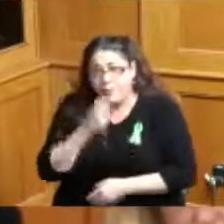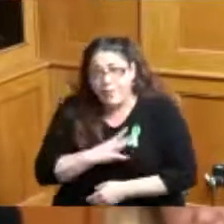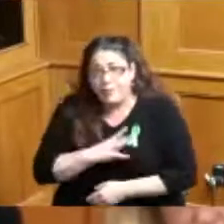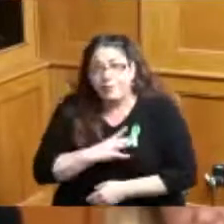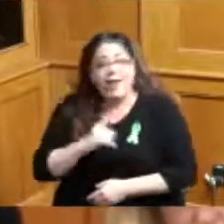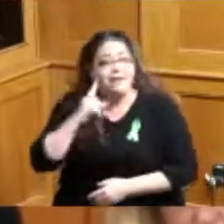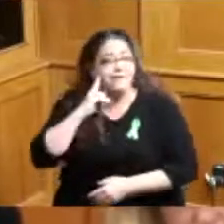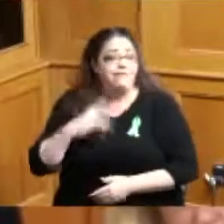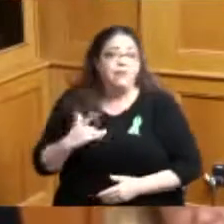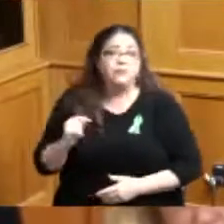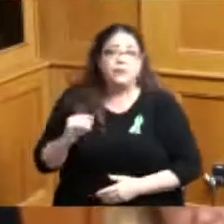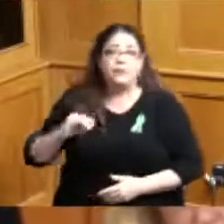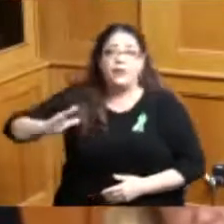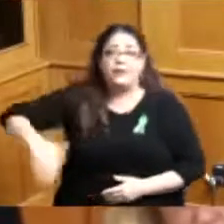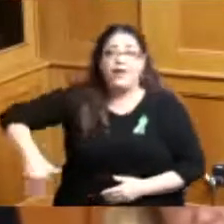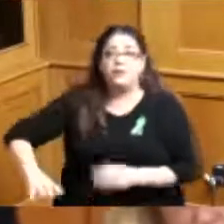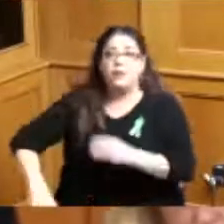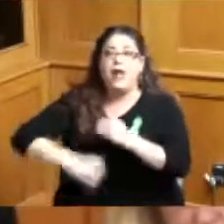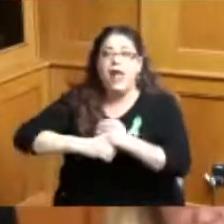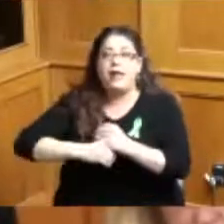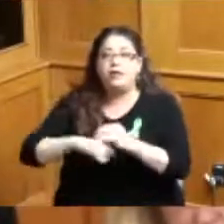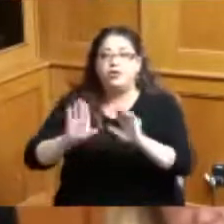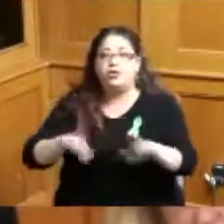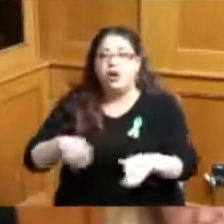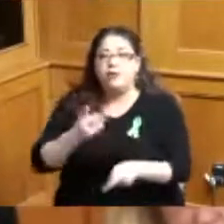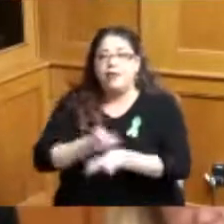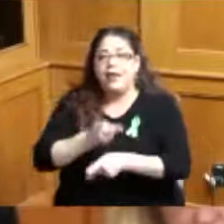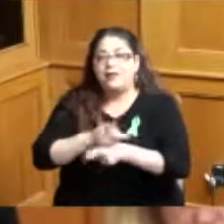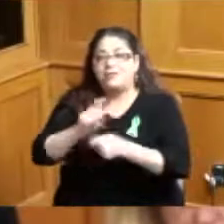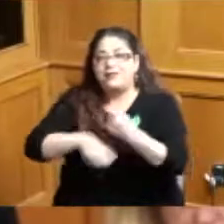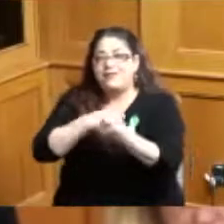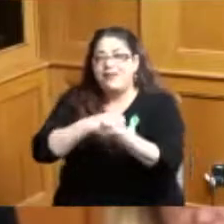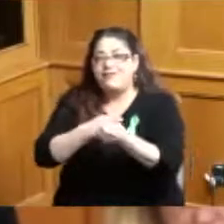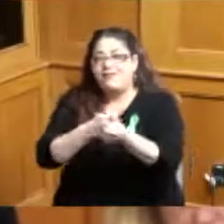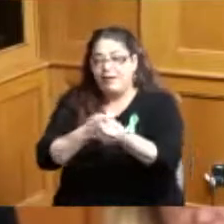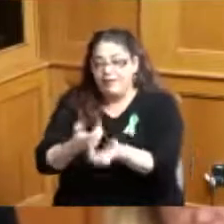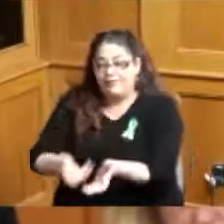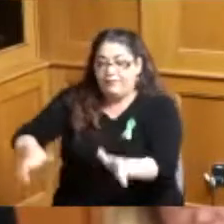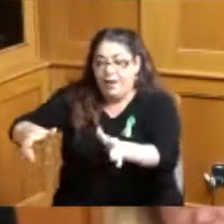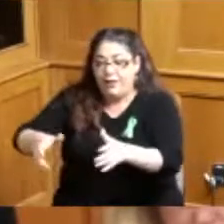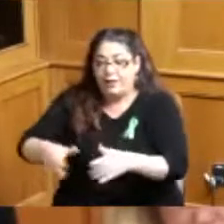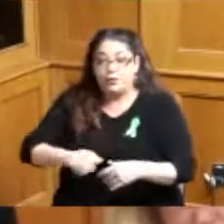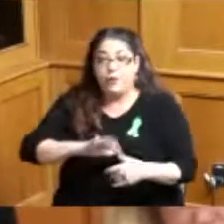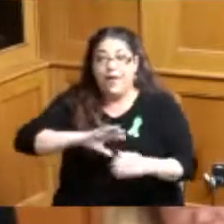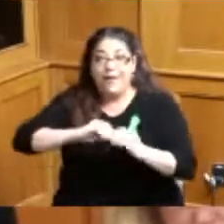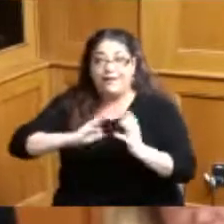process to add a child care specific bucket of funds you could greatly enhance the presence of